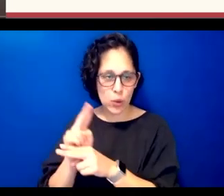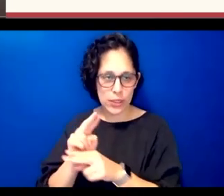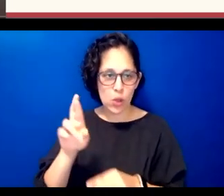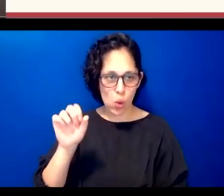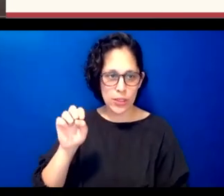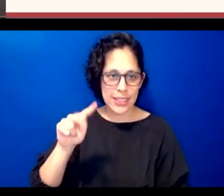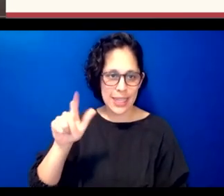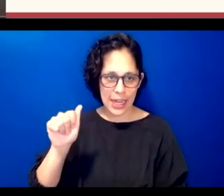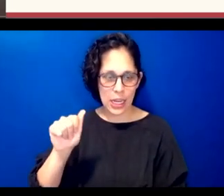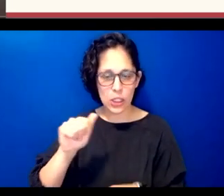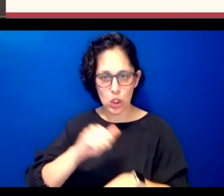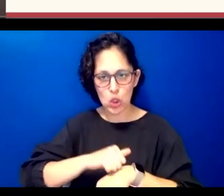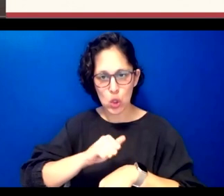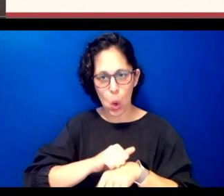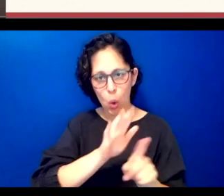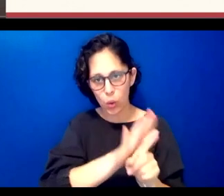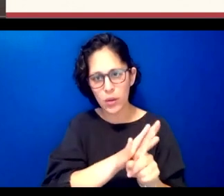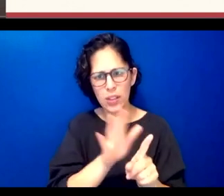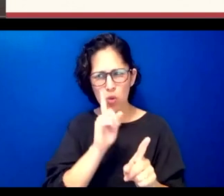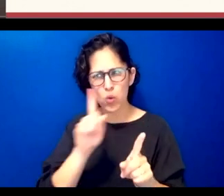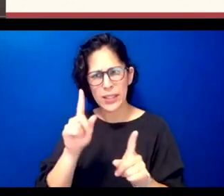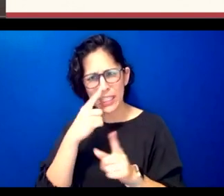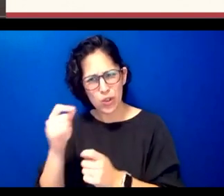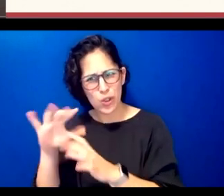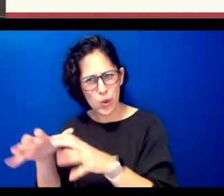group of kids they're loving what they're doing they're creating in a language they're